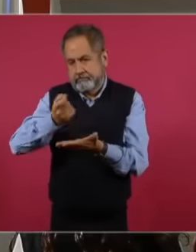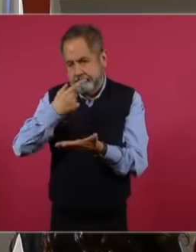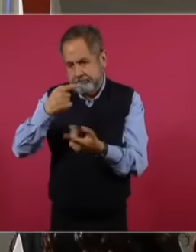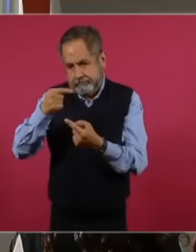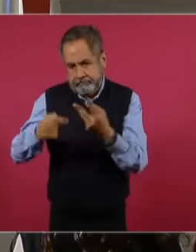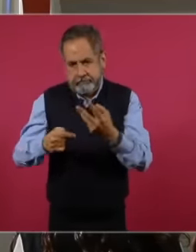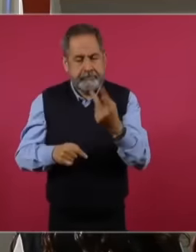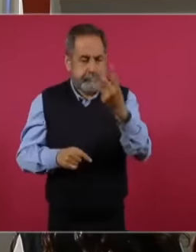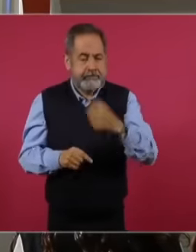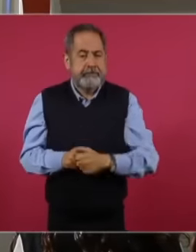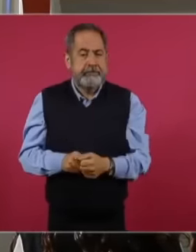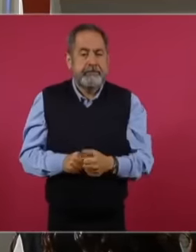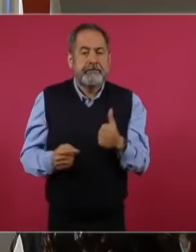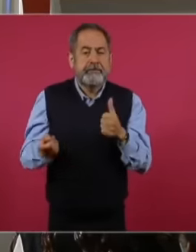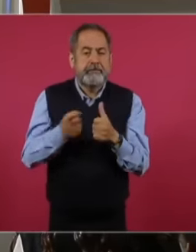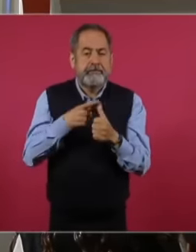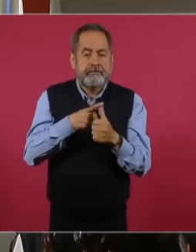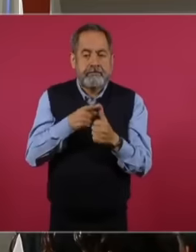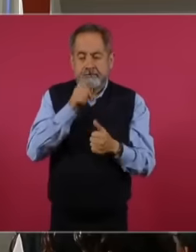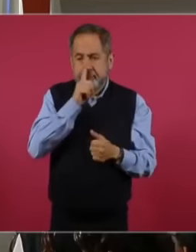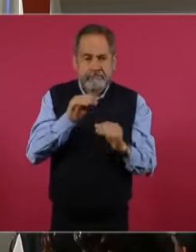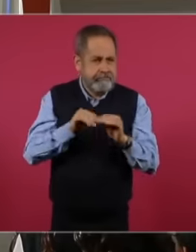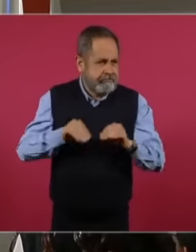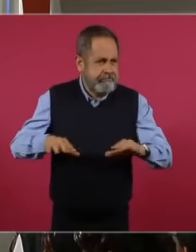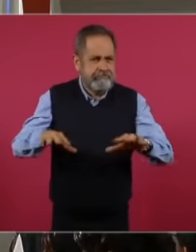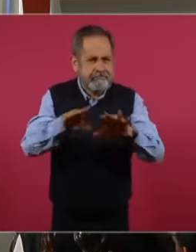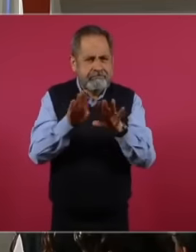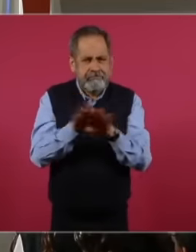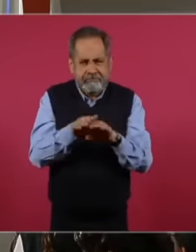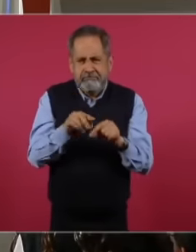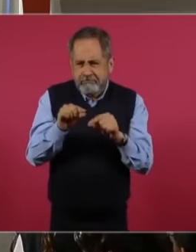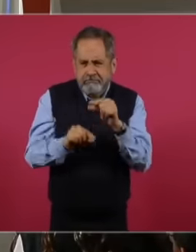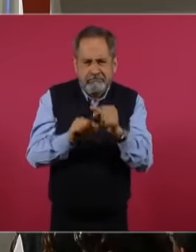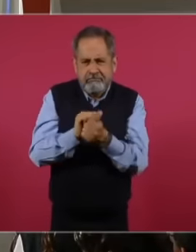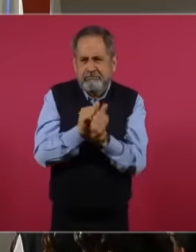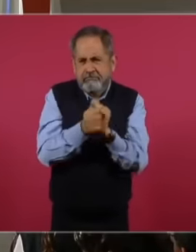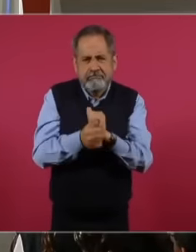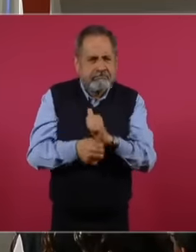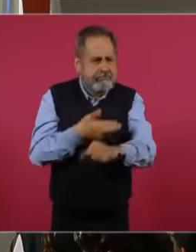present a silent but very harmful network that was developing in the health regulation of our